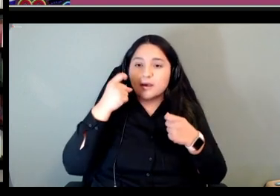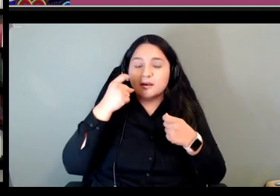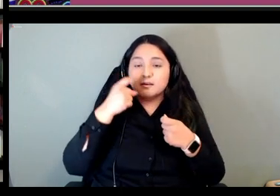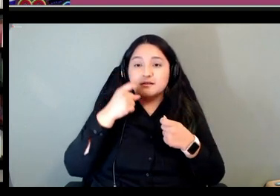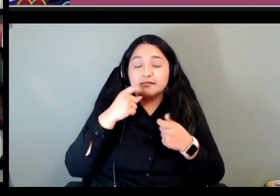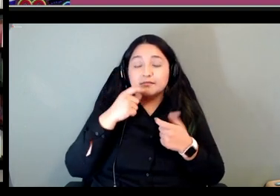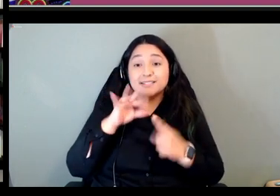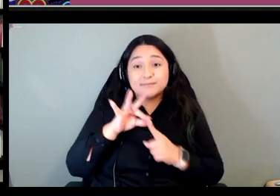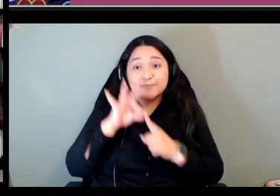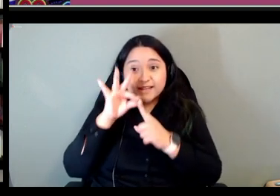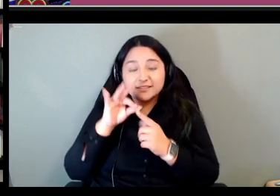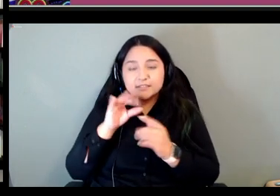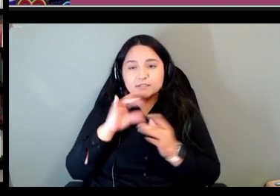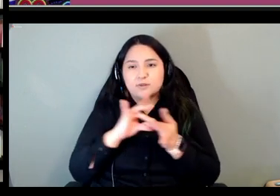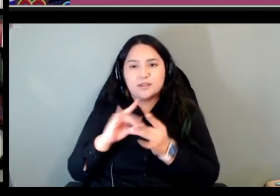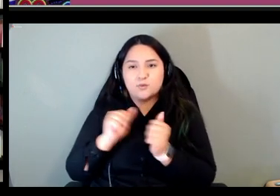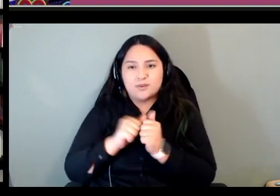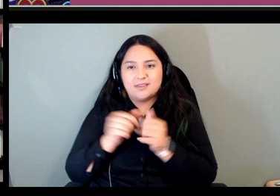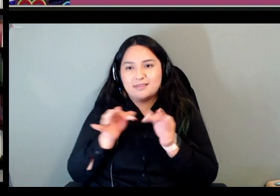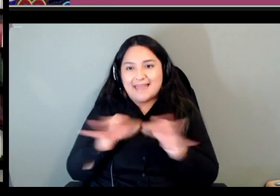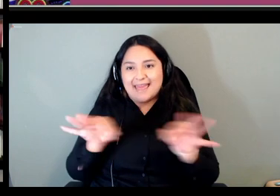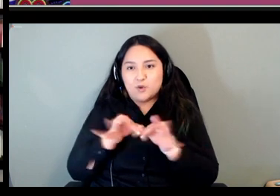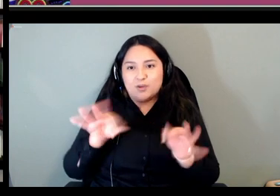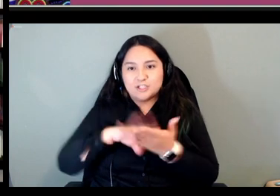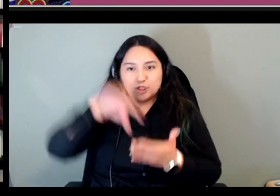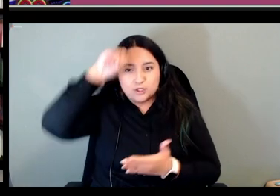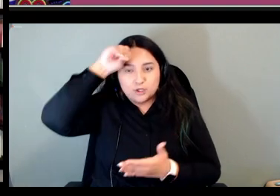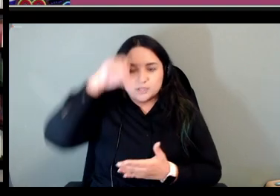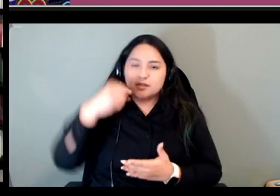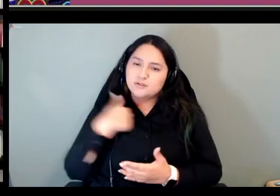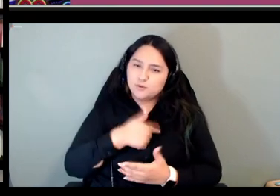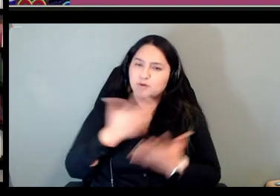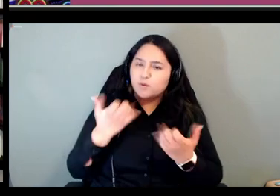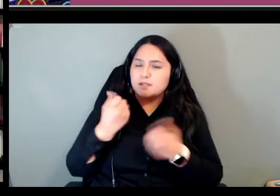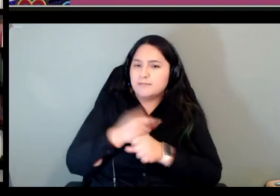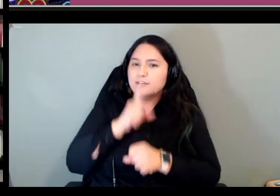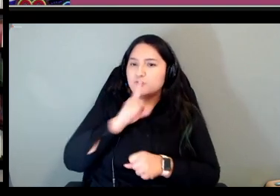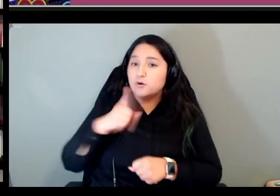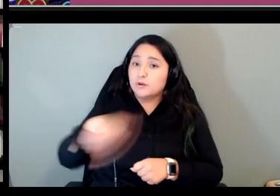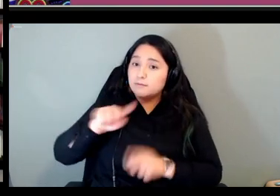of shame so we wanted just to make sure people understood what they were the community that